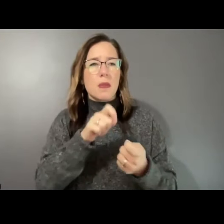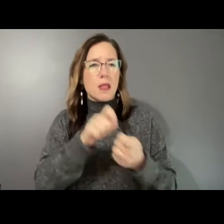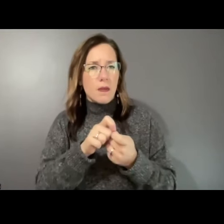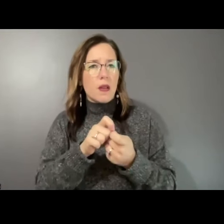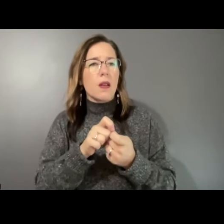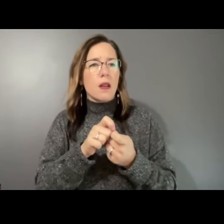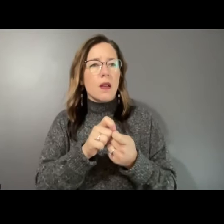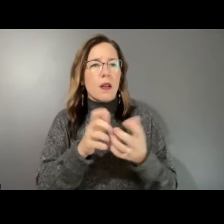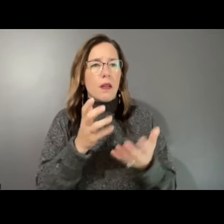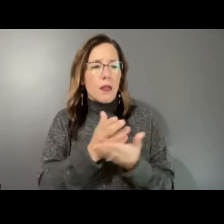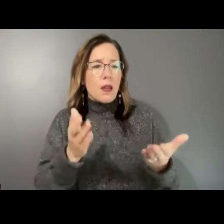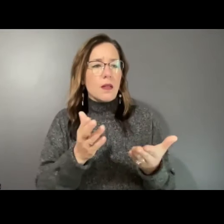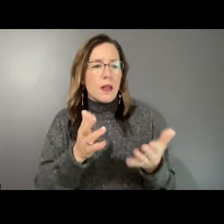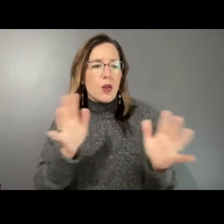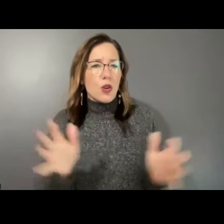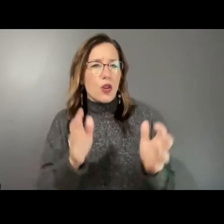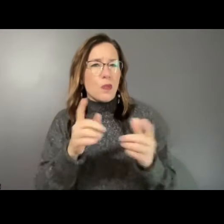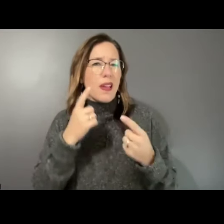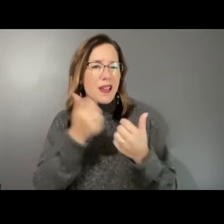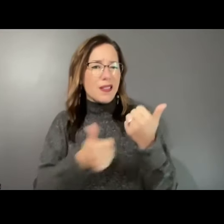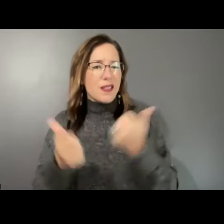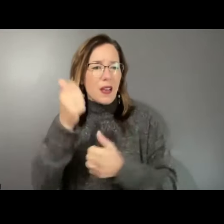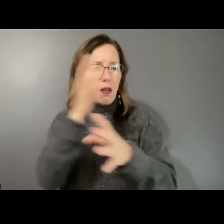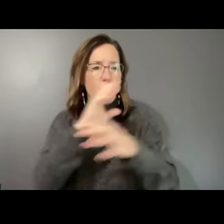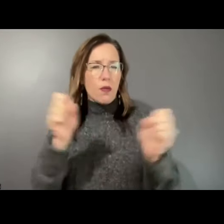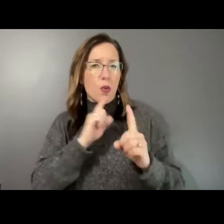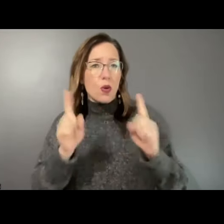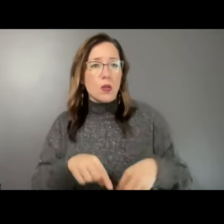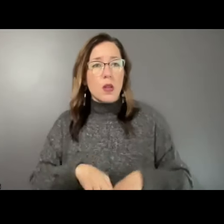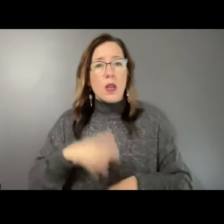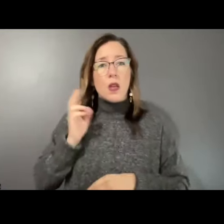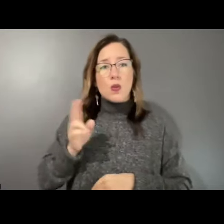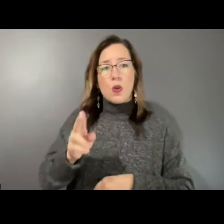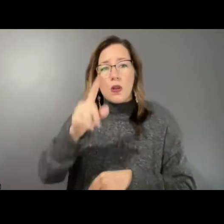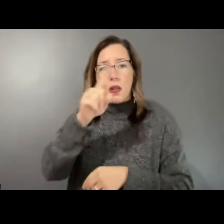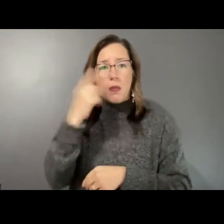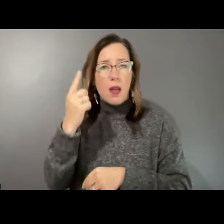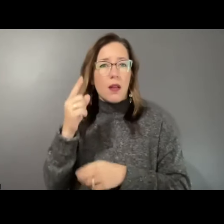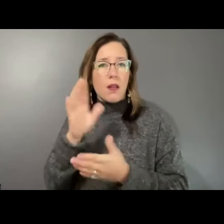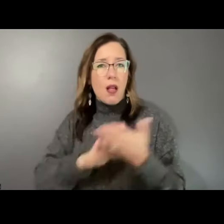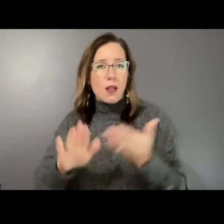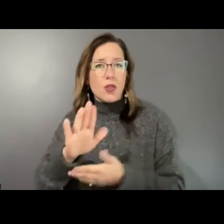executive orders: Historically Black colleges and universities, tribal colleges and universities,